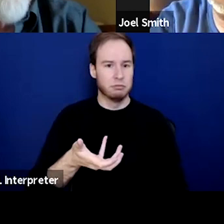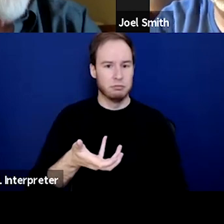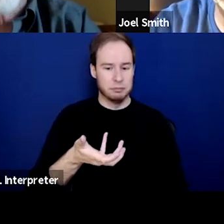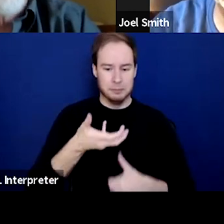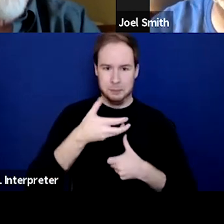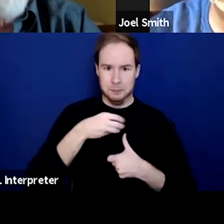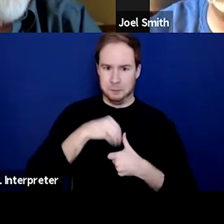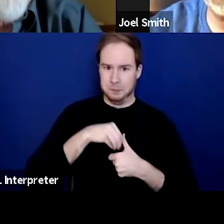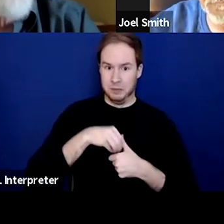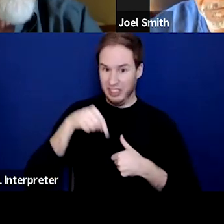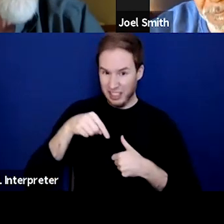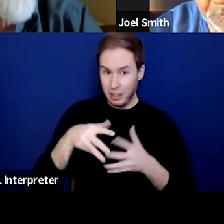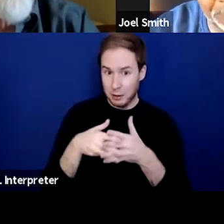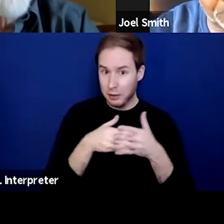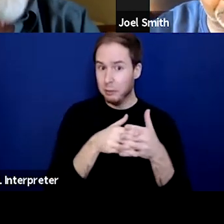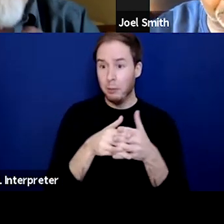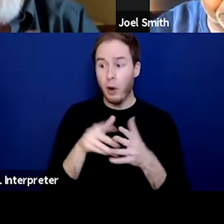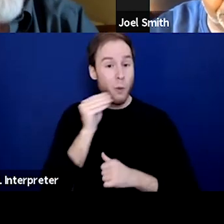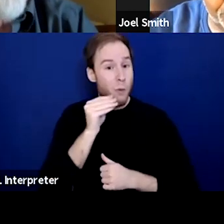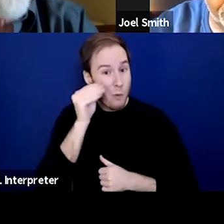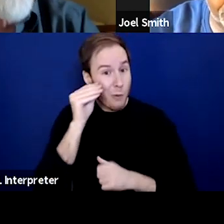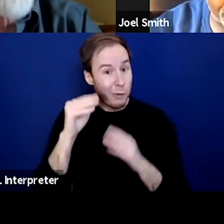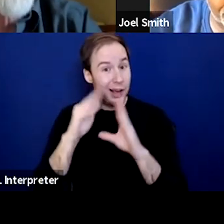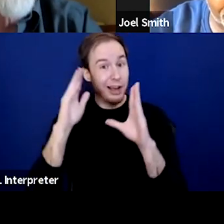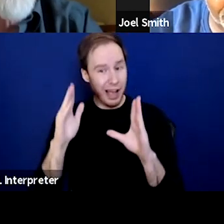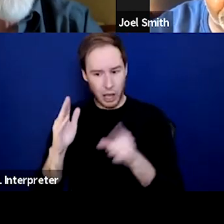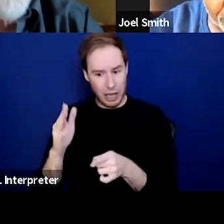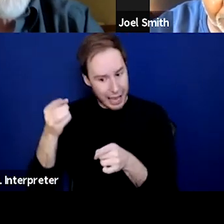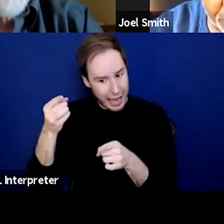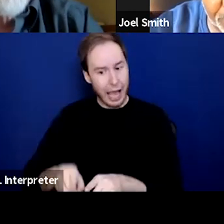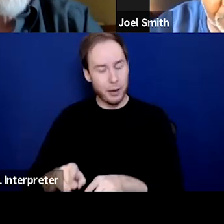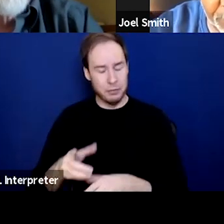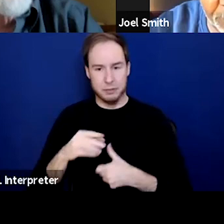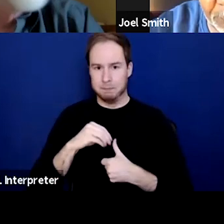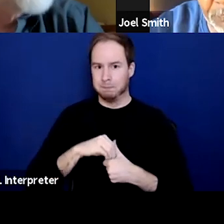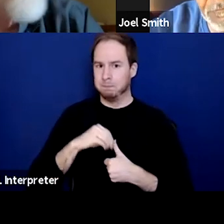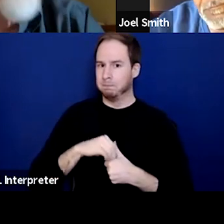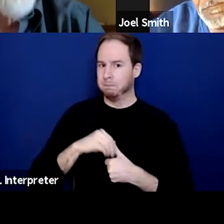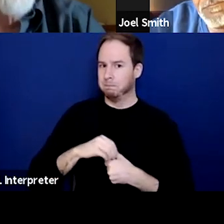especially trauma that happens within the home, which is where most trauma happens. And so, we don't talk about it.